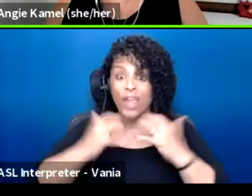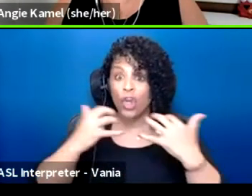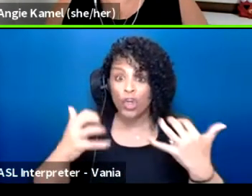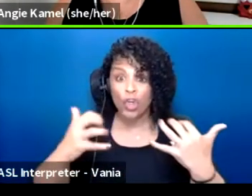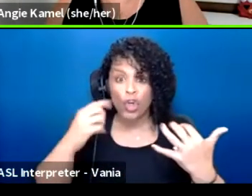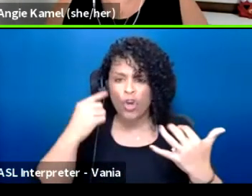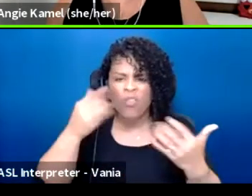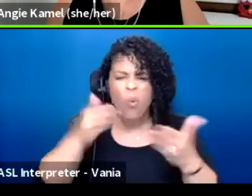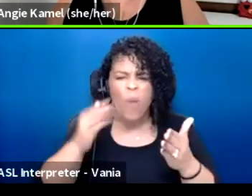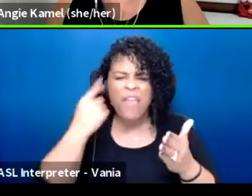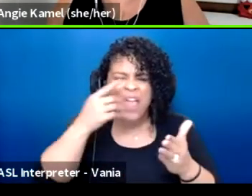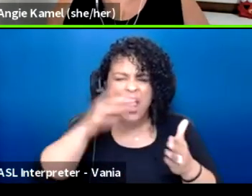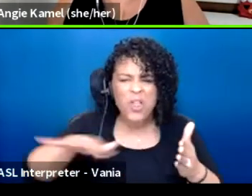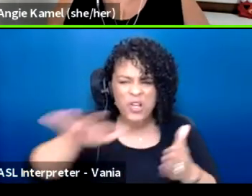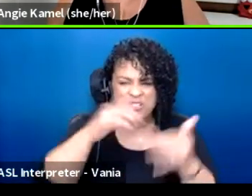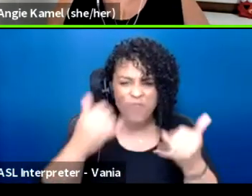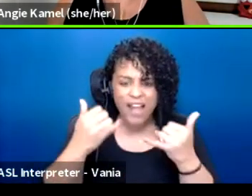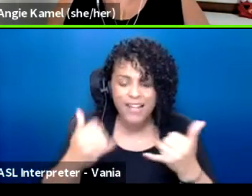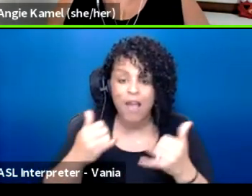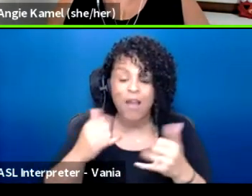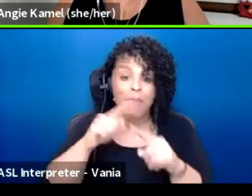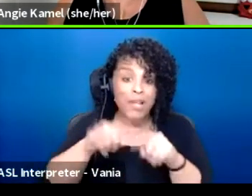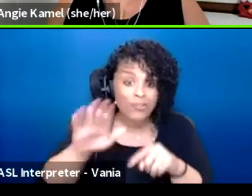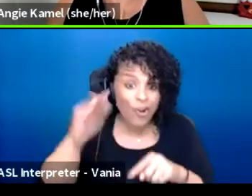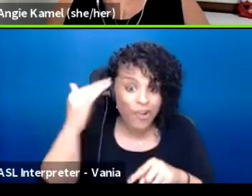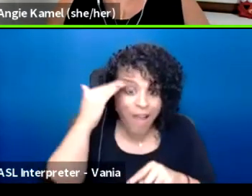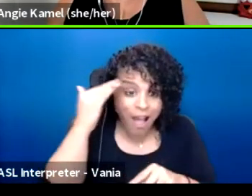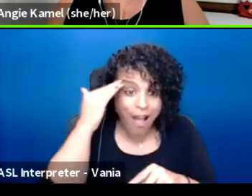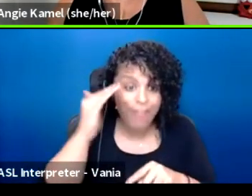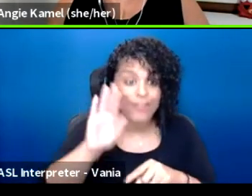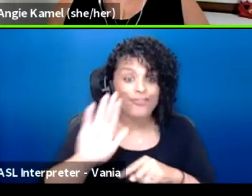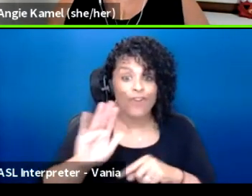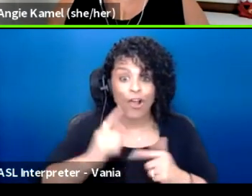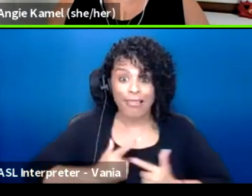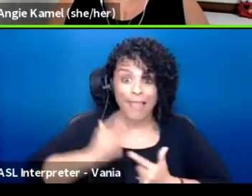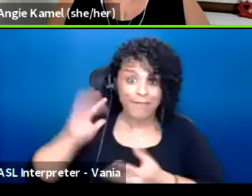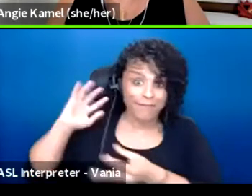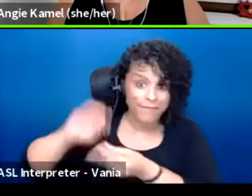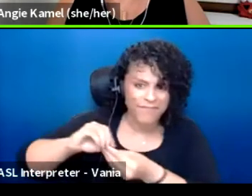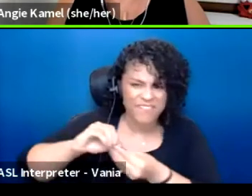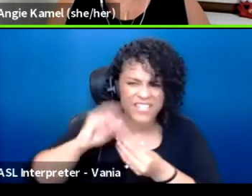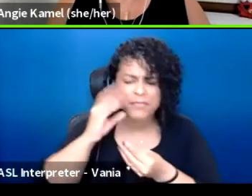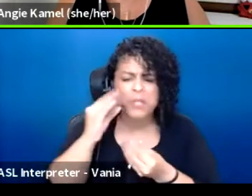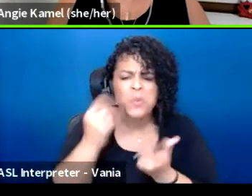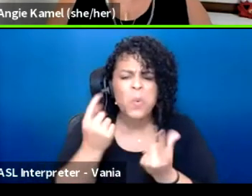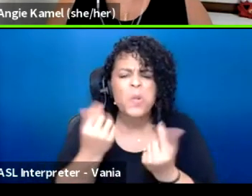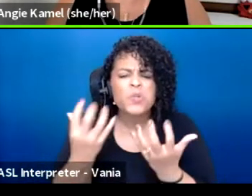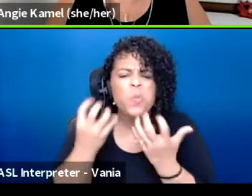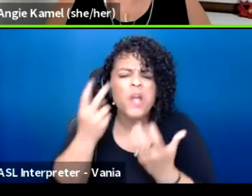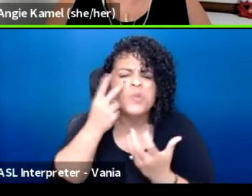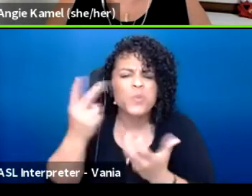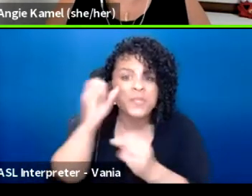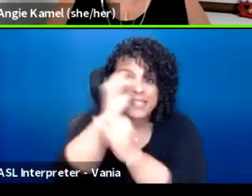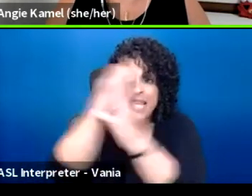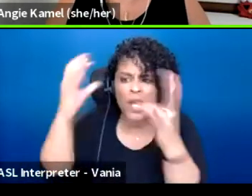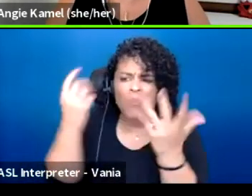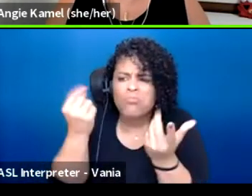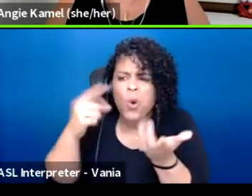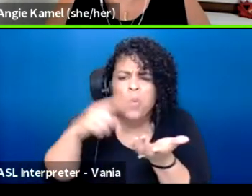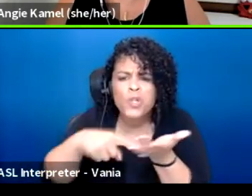based on your knowledge and lived experience and what you want to see in the world, what would you want it to look like,